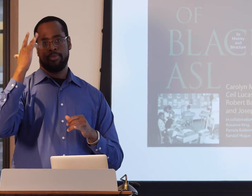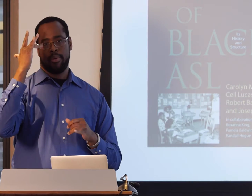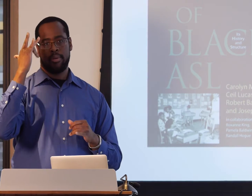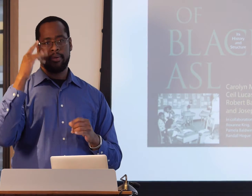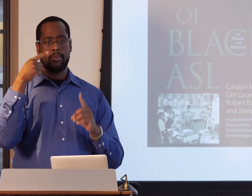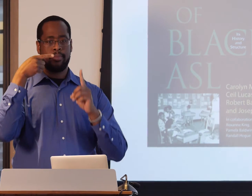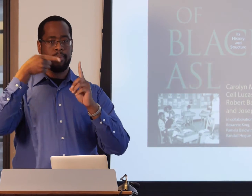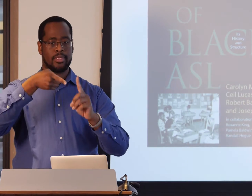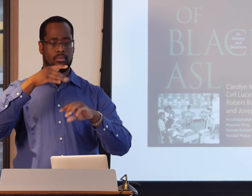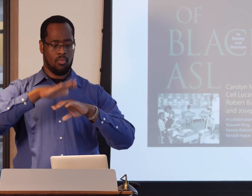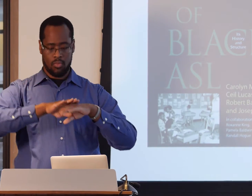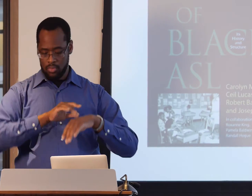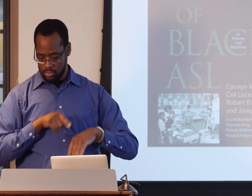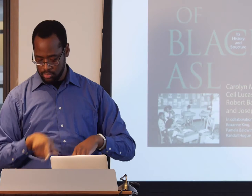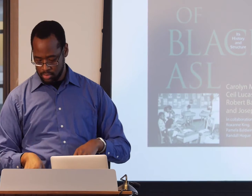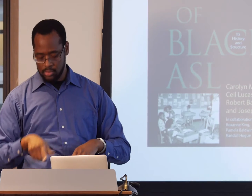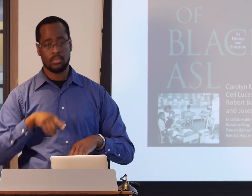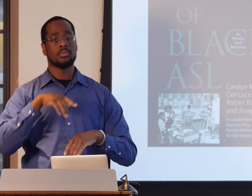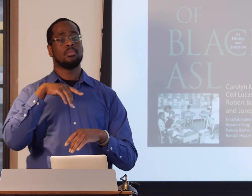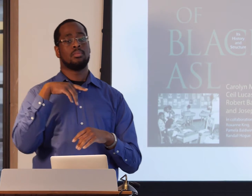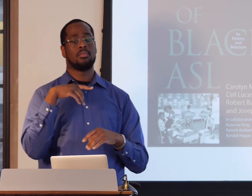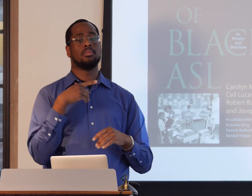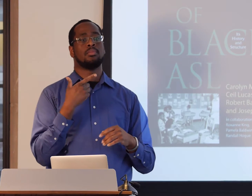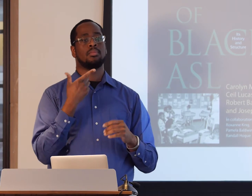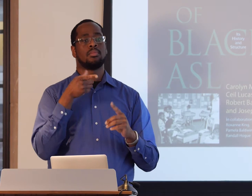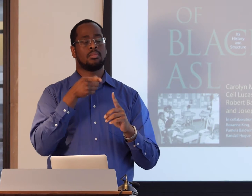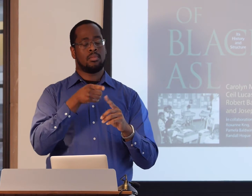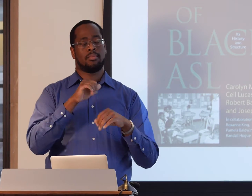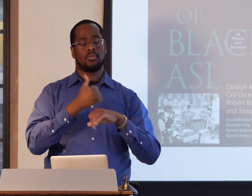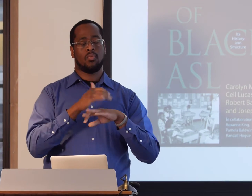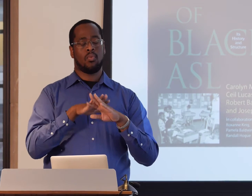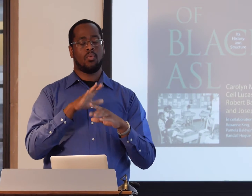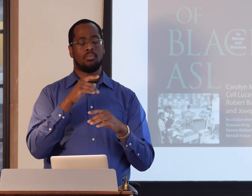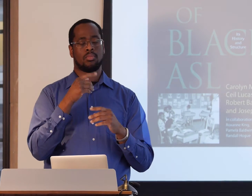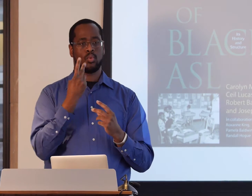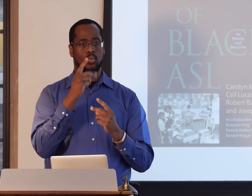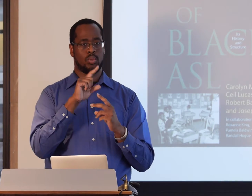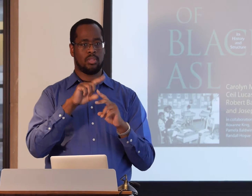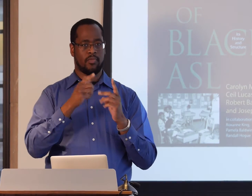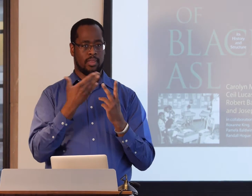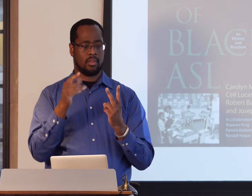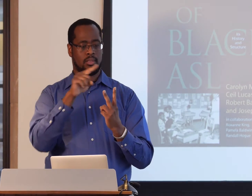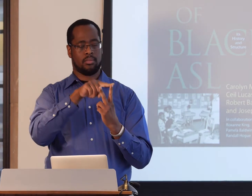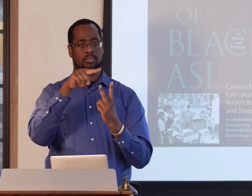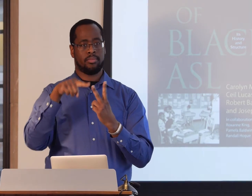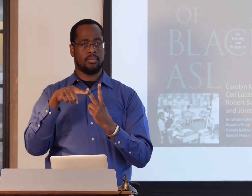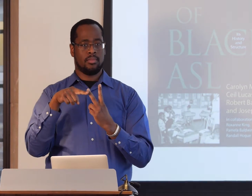So what we're finding is a lot of the data is very similar to the research that has been done previously.